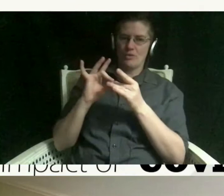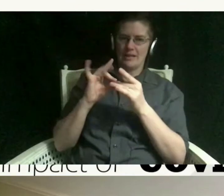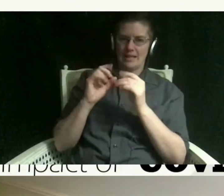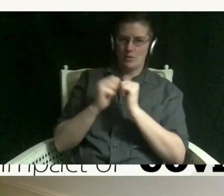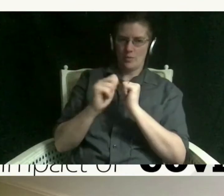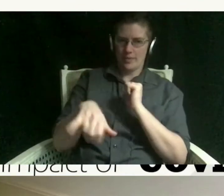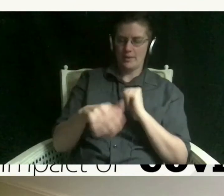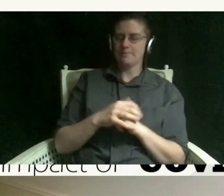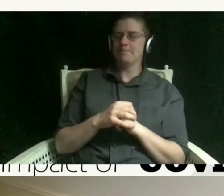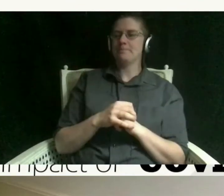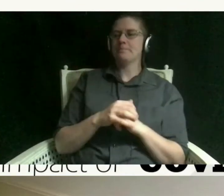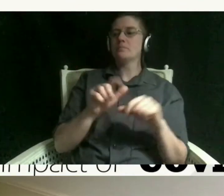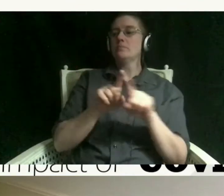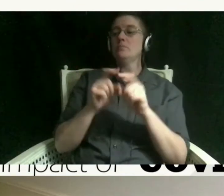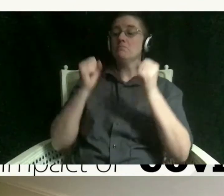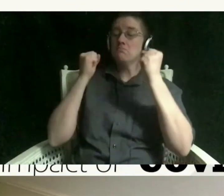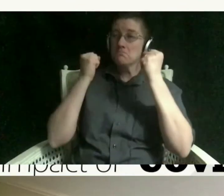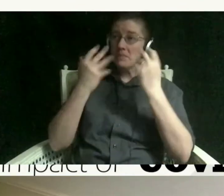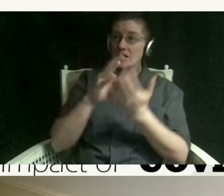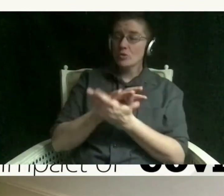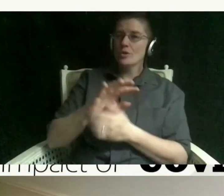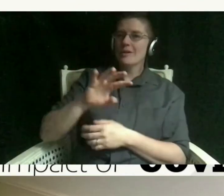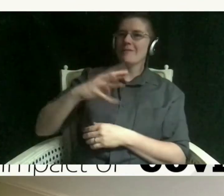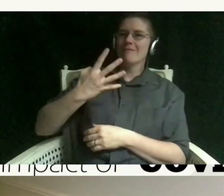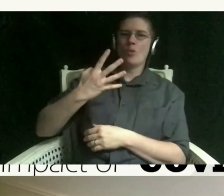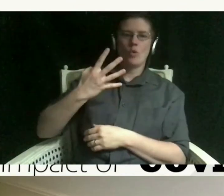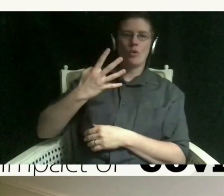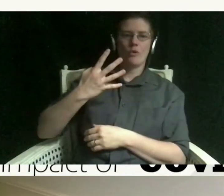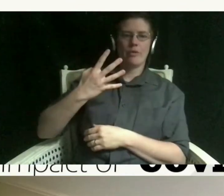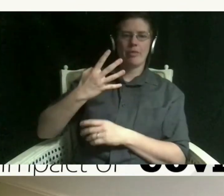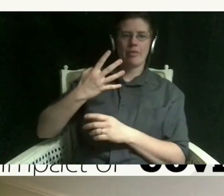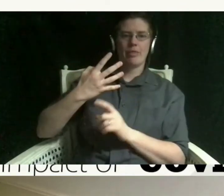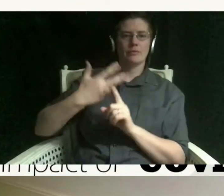in a lot of schools fourth quarter you didn't have to do the work it was a whole harmless policy